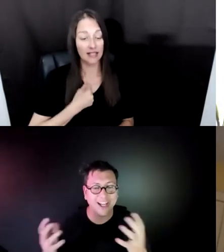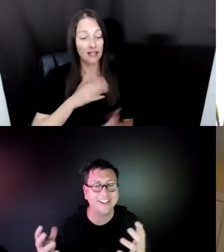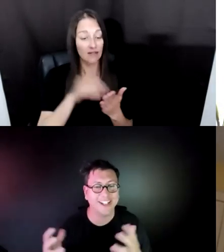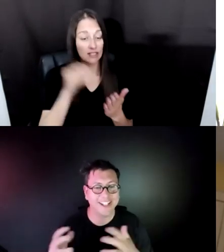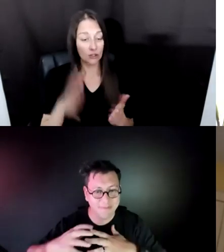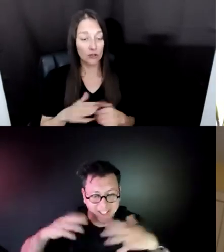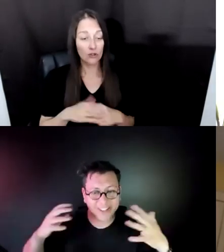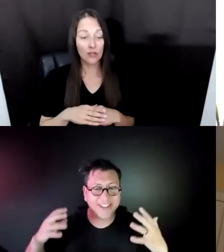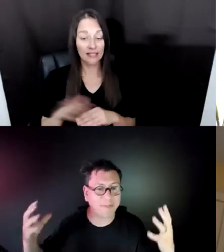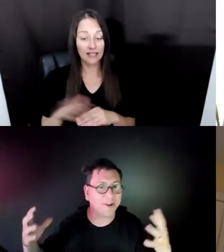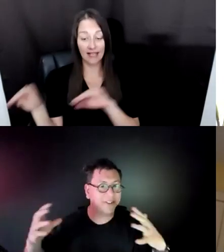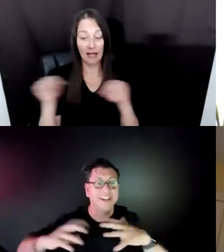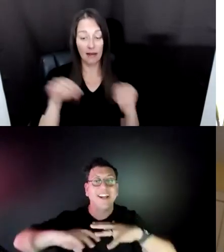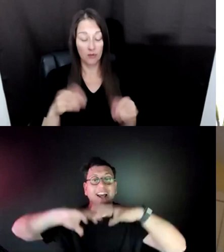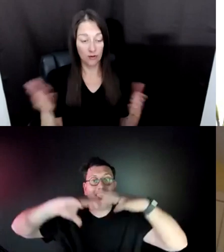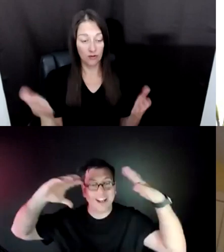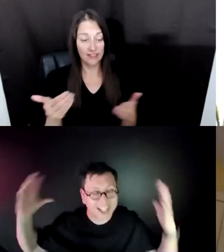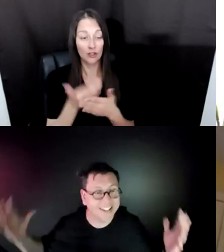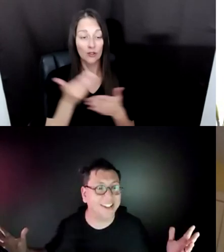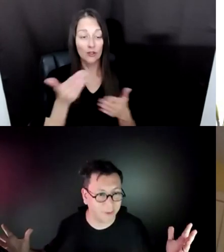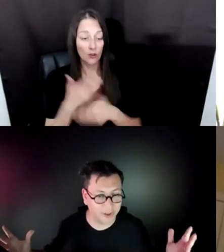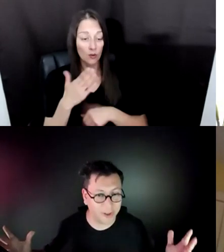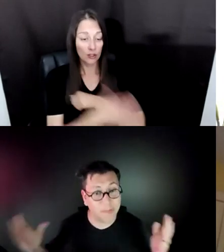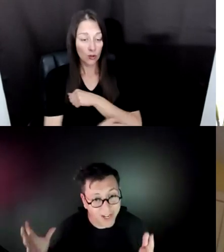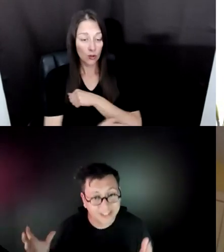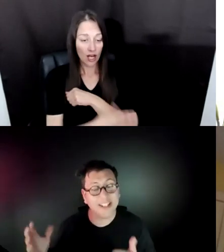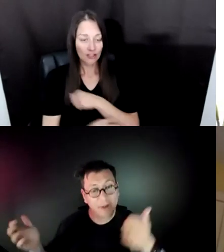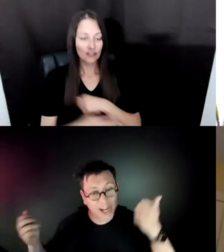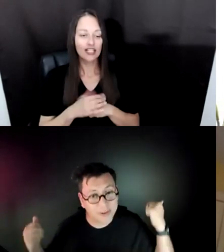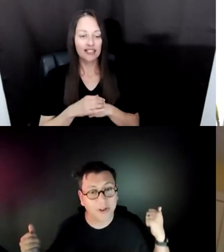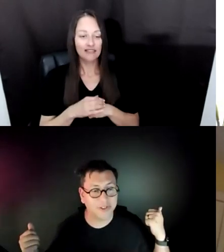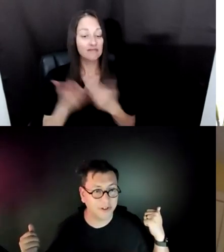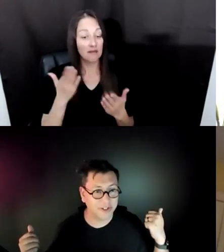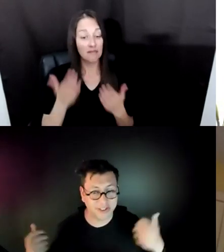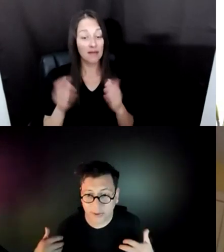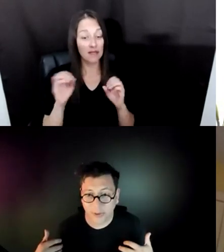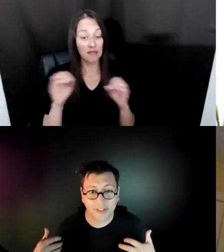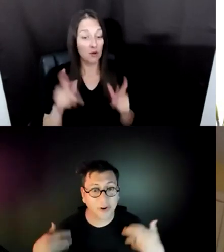LIKE IMMEDIATELY SUPPORT AN IDEA IN THE WORLD. BUT AT MICROSOFT RESEARCH AS A STUDENT ON THE